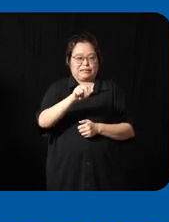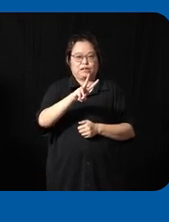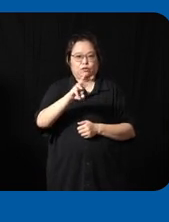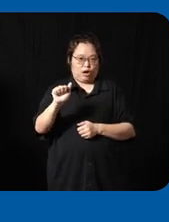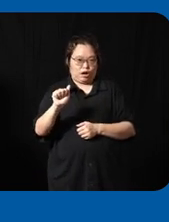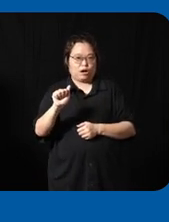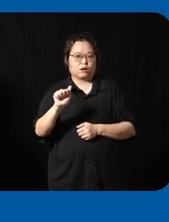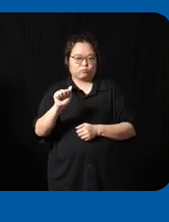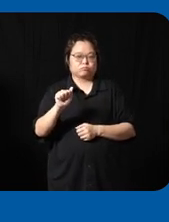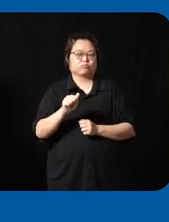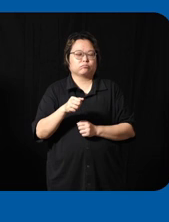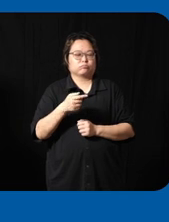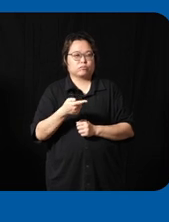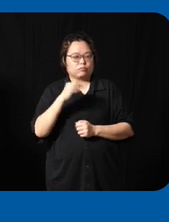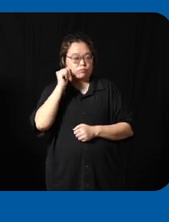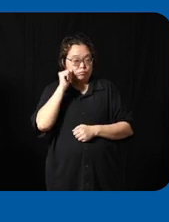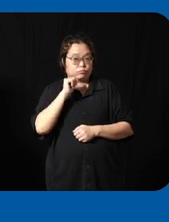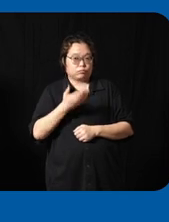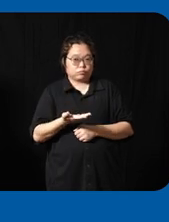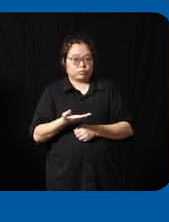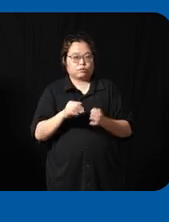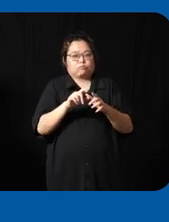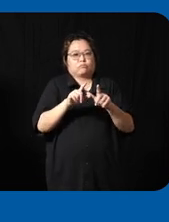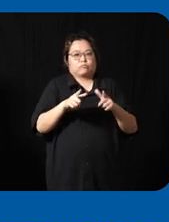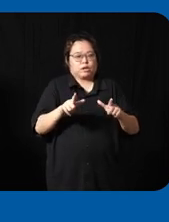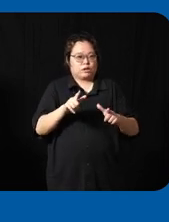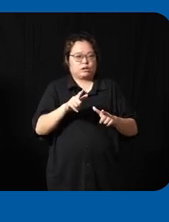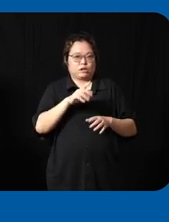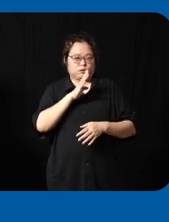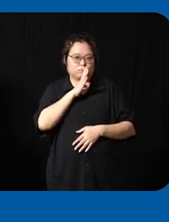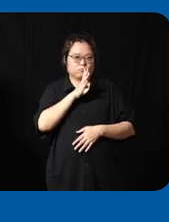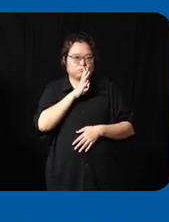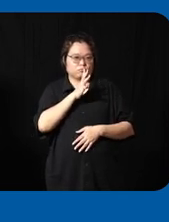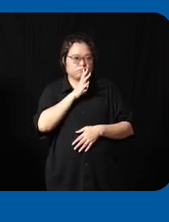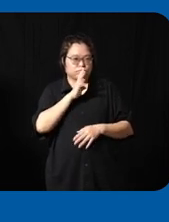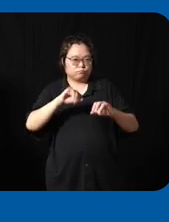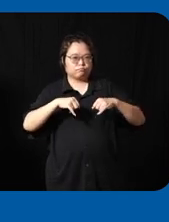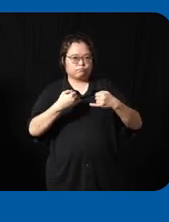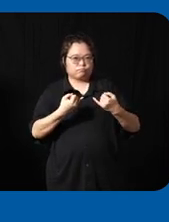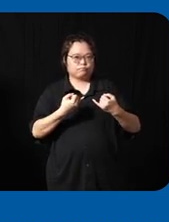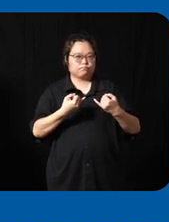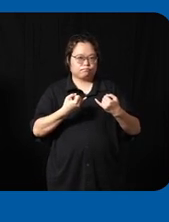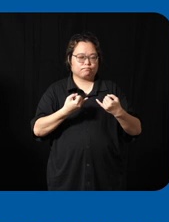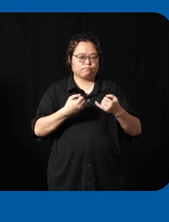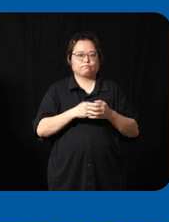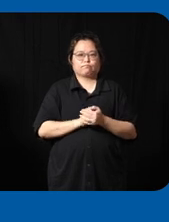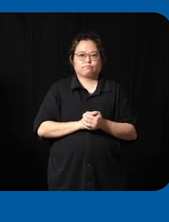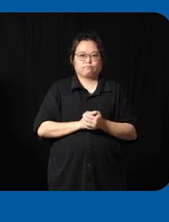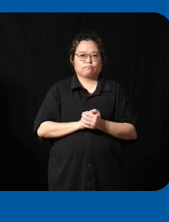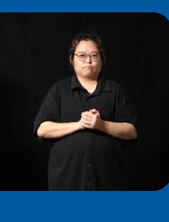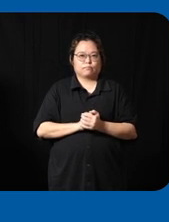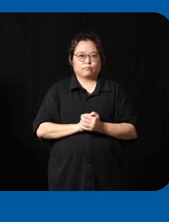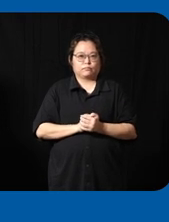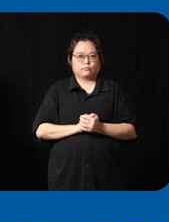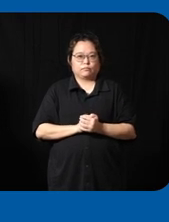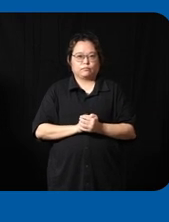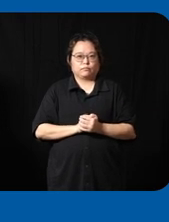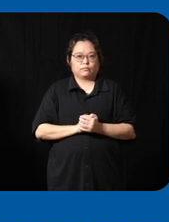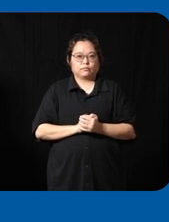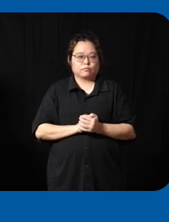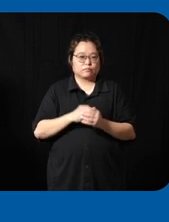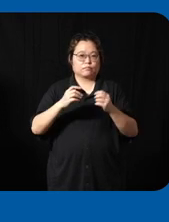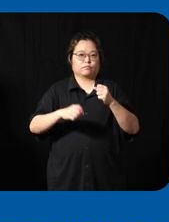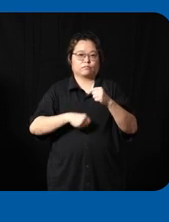uh who has uh uh yes language uh Speech uh issues so yeah so over time we build up a community of uh